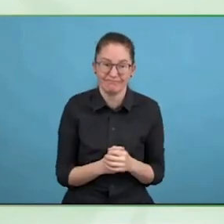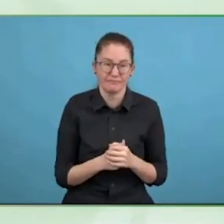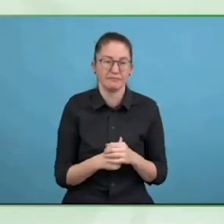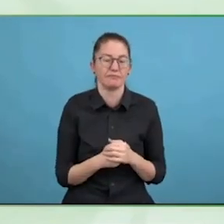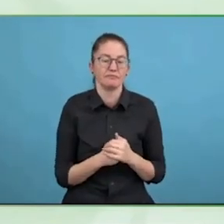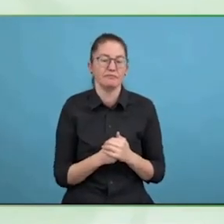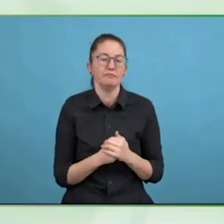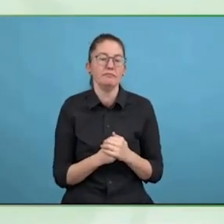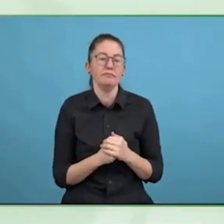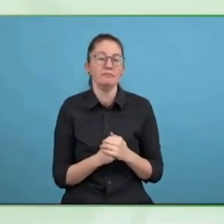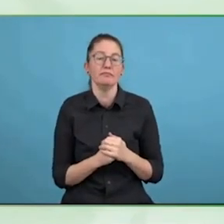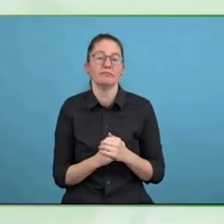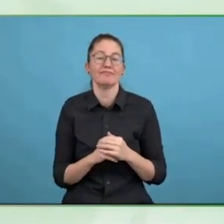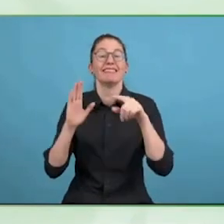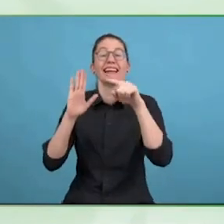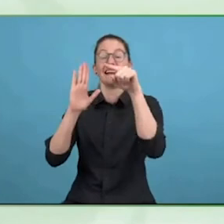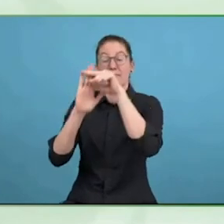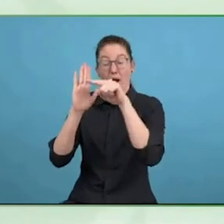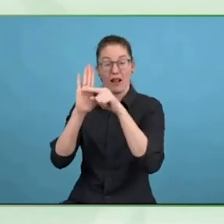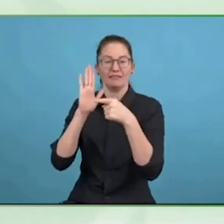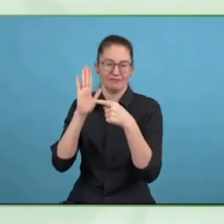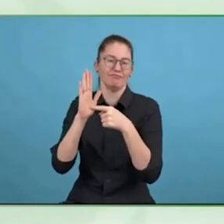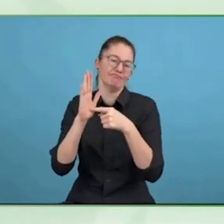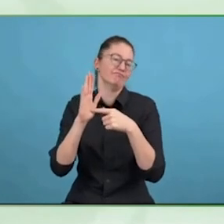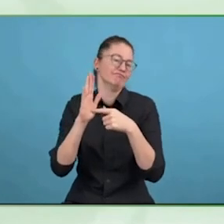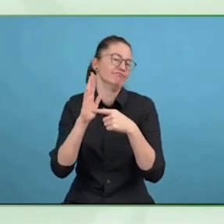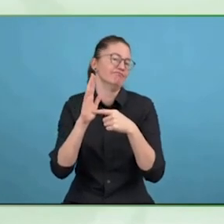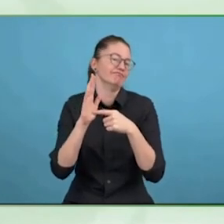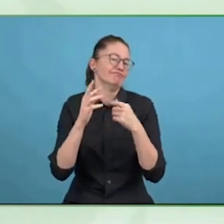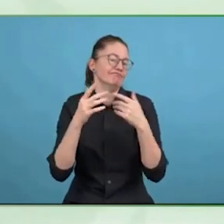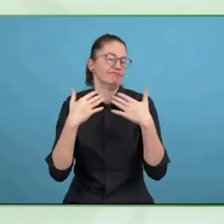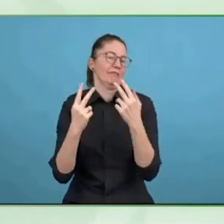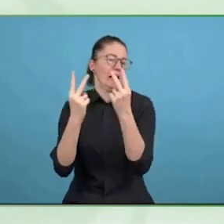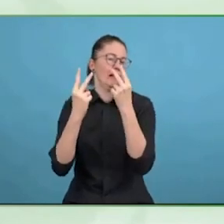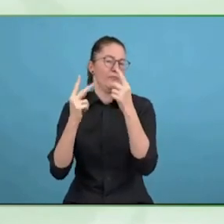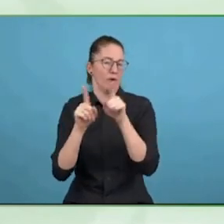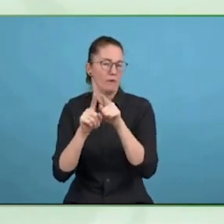What I found very interesting, or important to point out, is that we